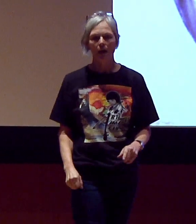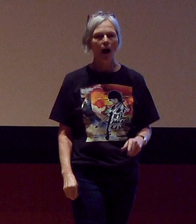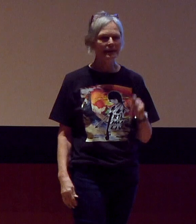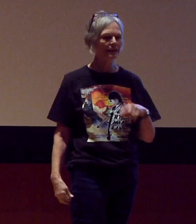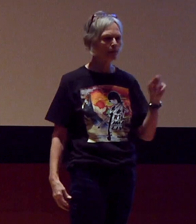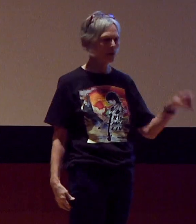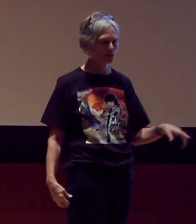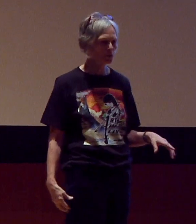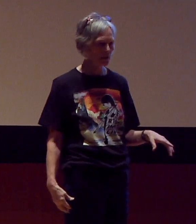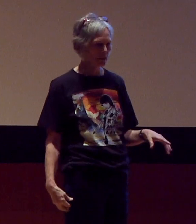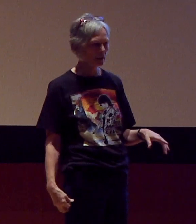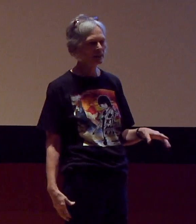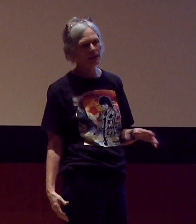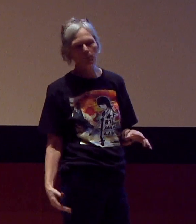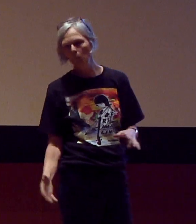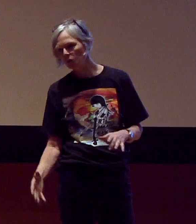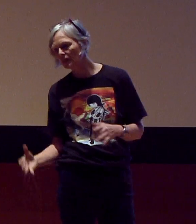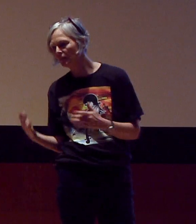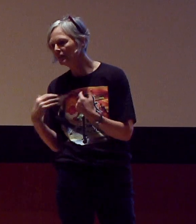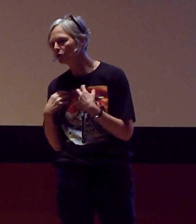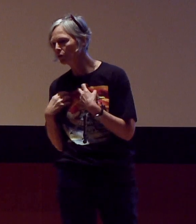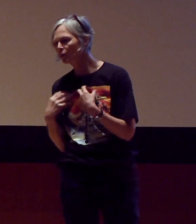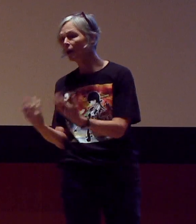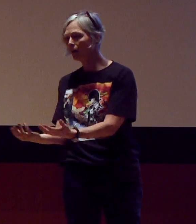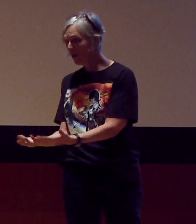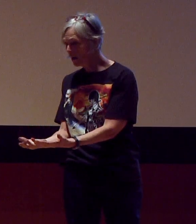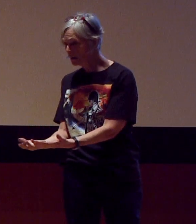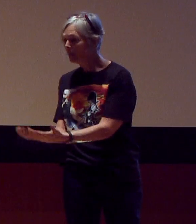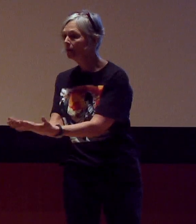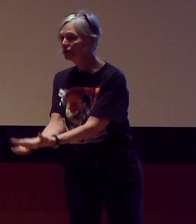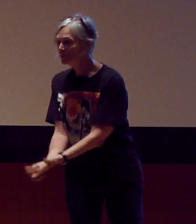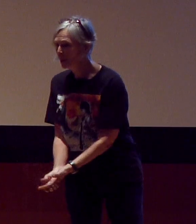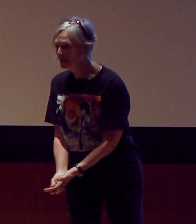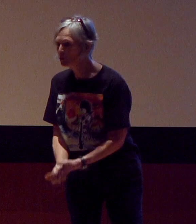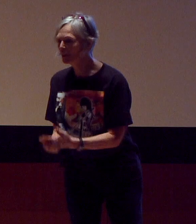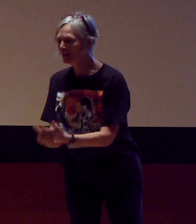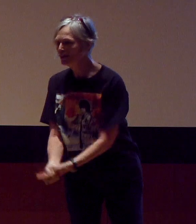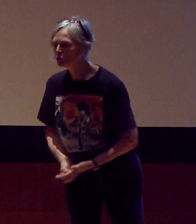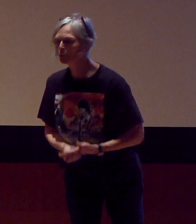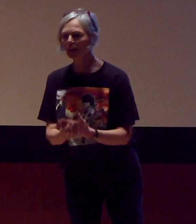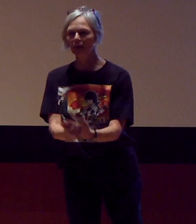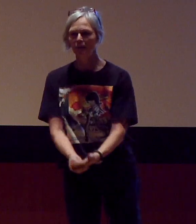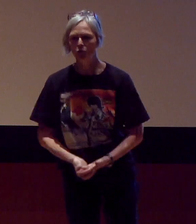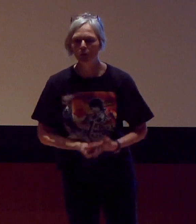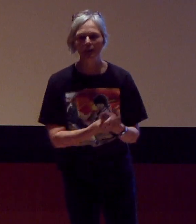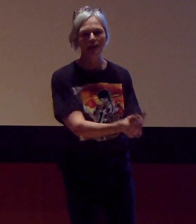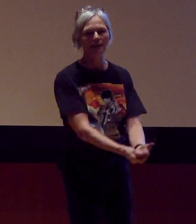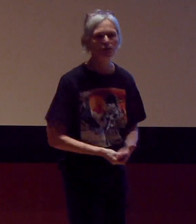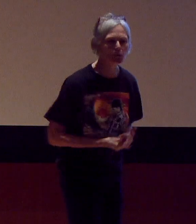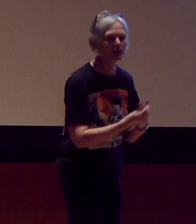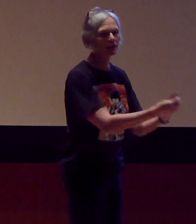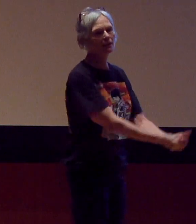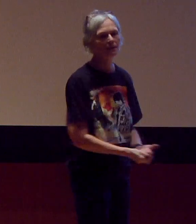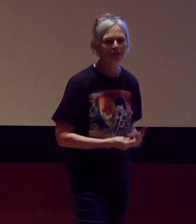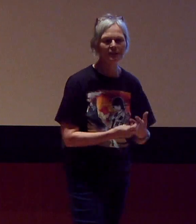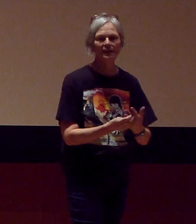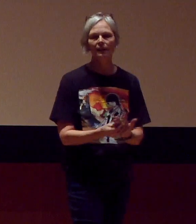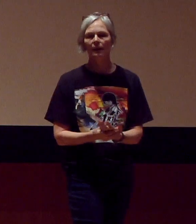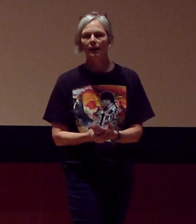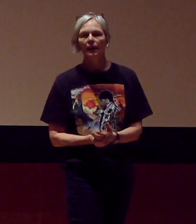I did it by doing it, and I think most of us learn our art just by doing it, and doing it, and doing it, and doing it, and doing it.